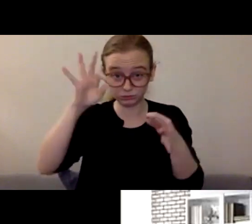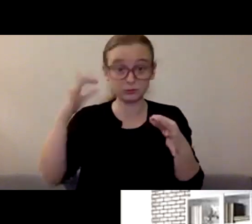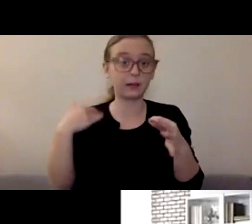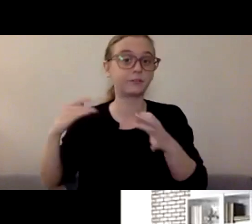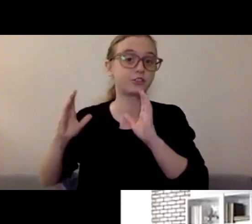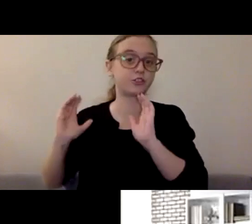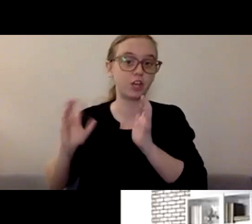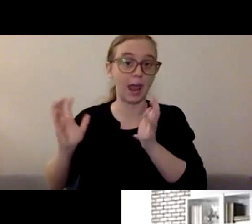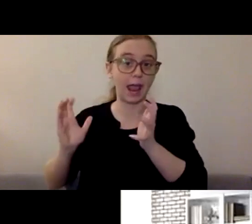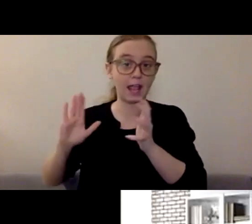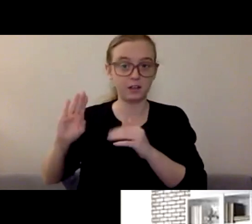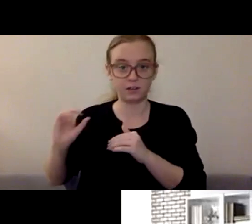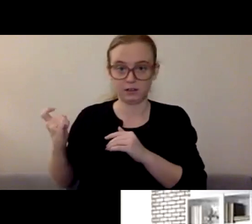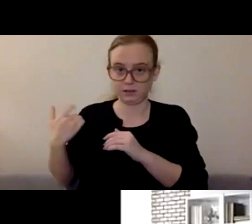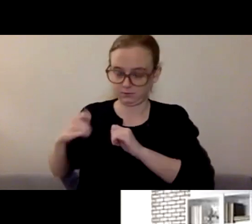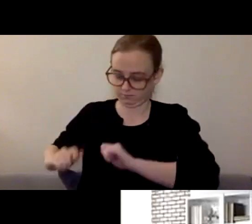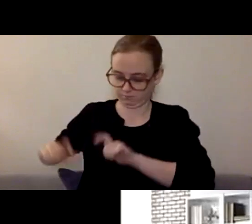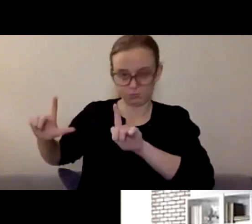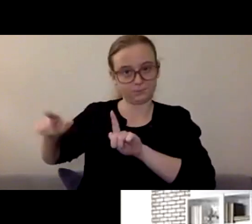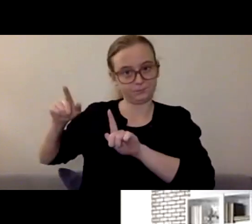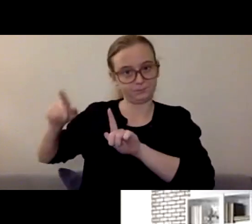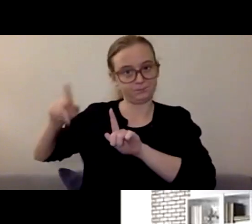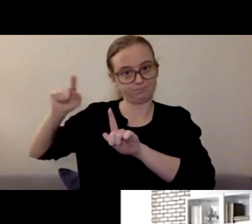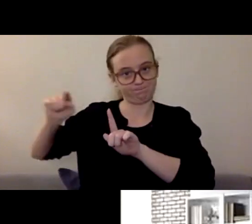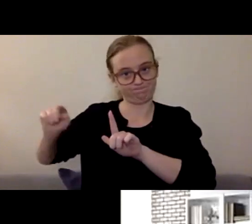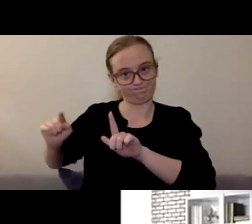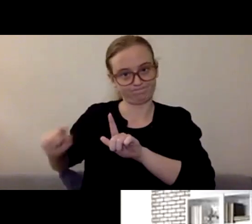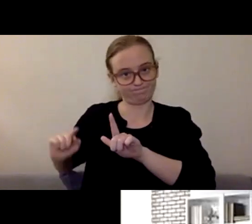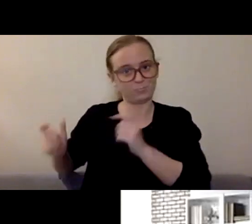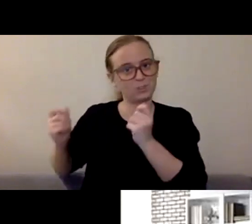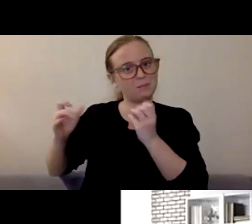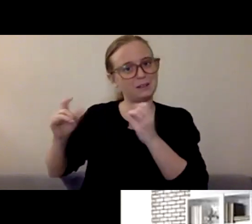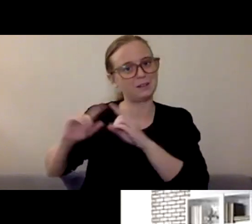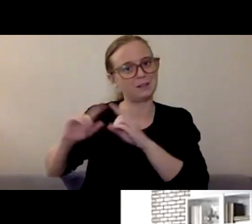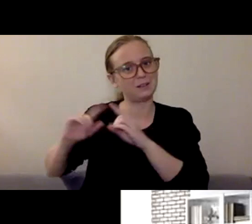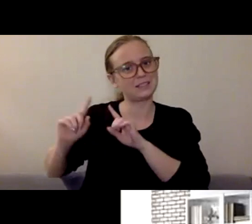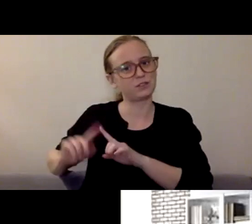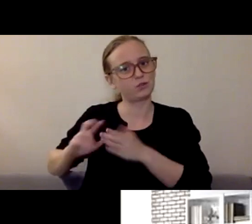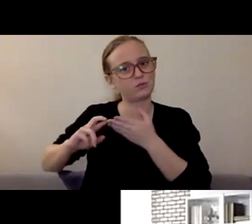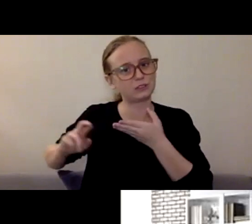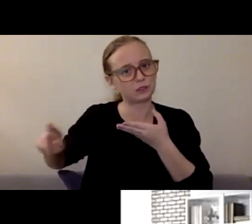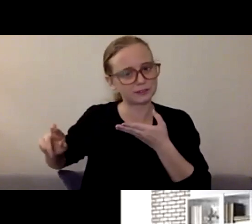So please take a look at those and copy down or click on some of those links.